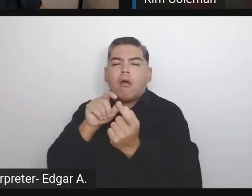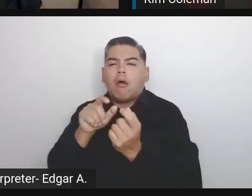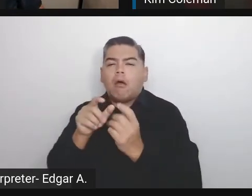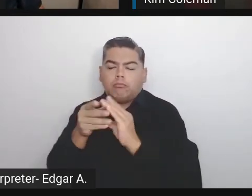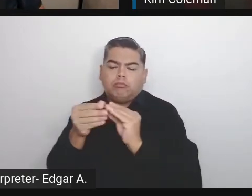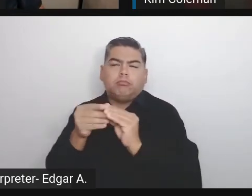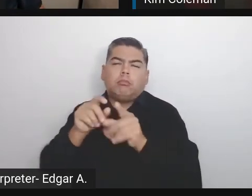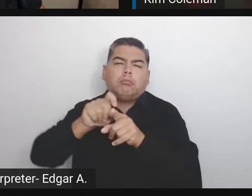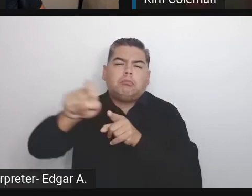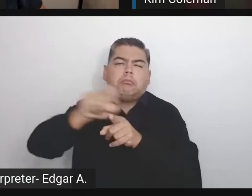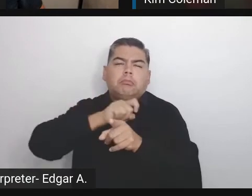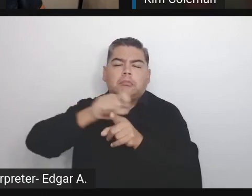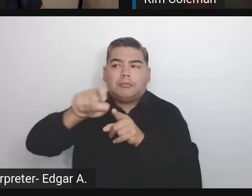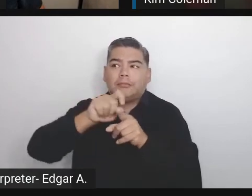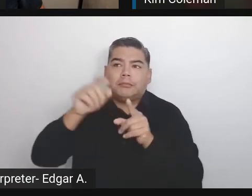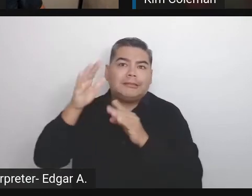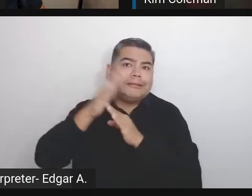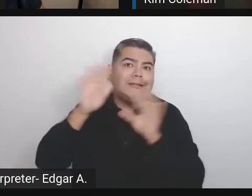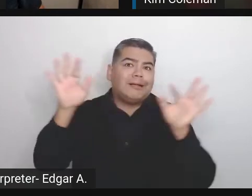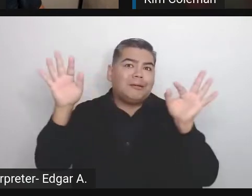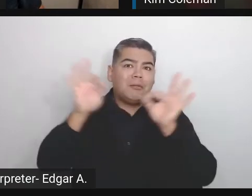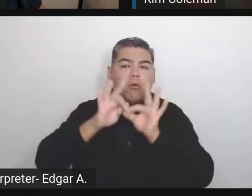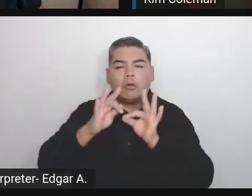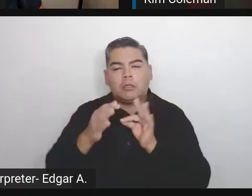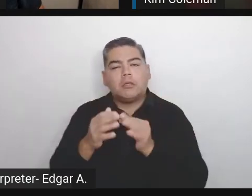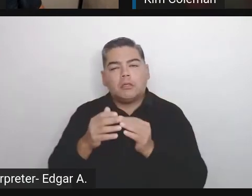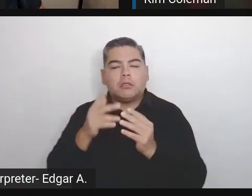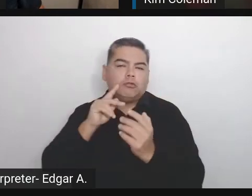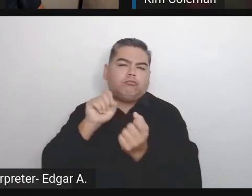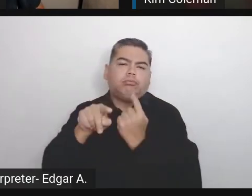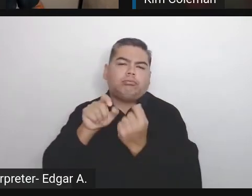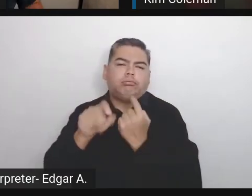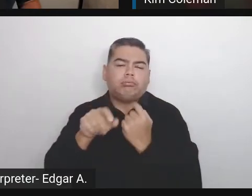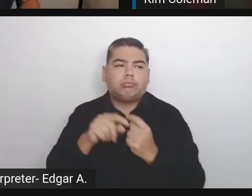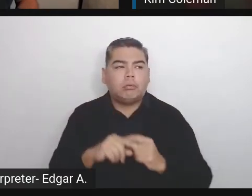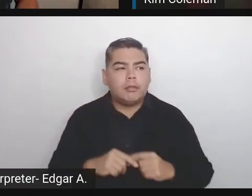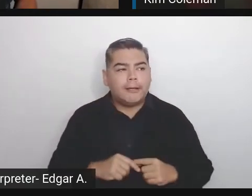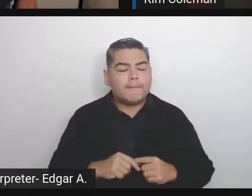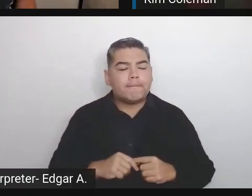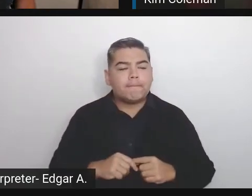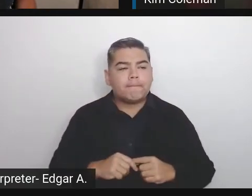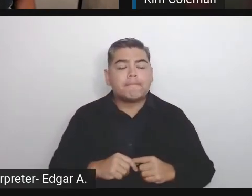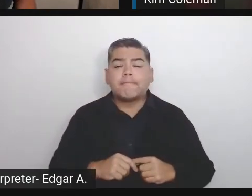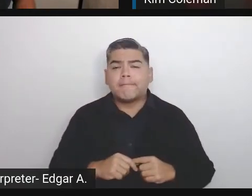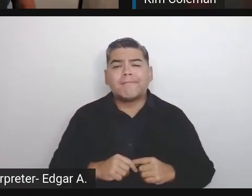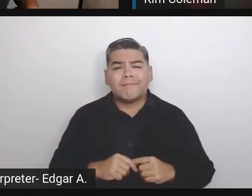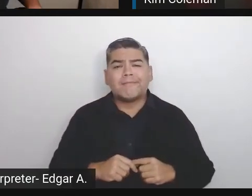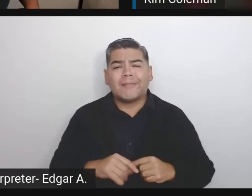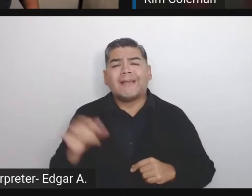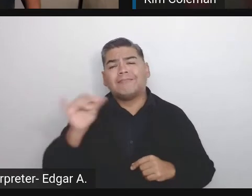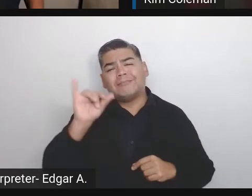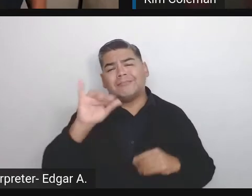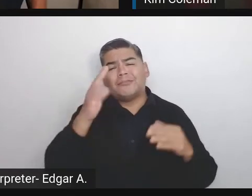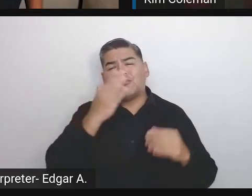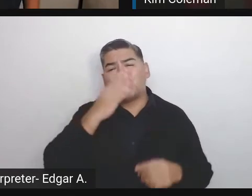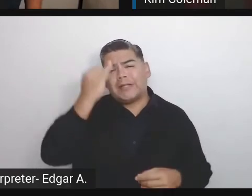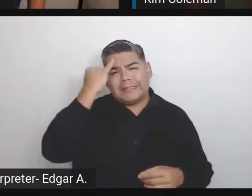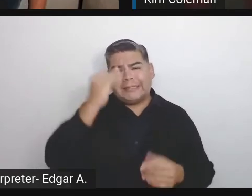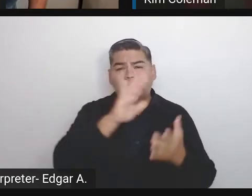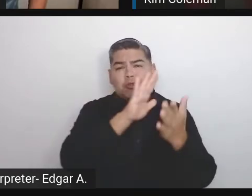It's also a good idea for schools to get involved with other members